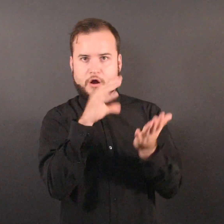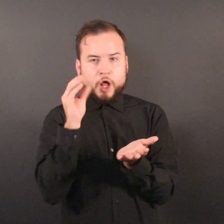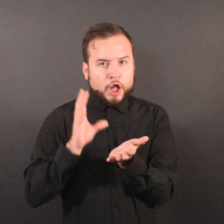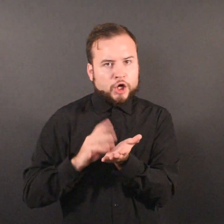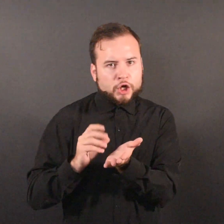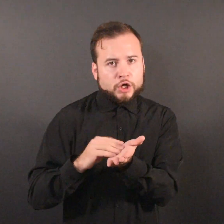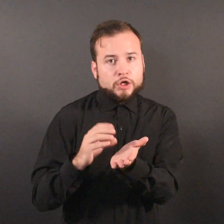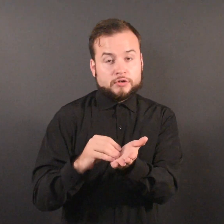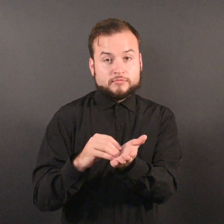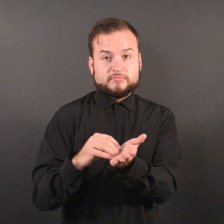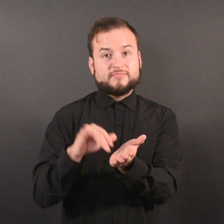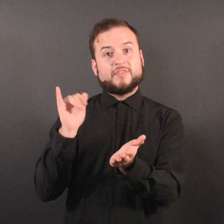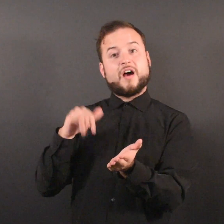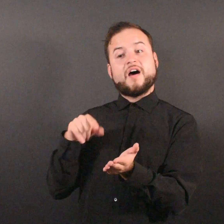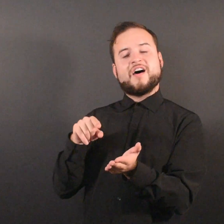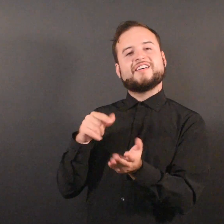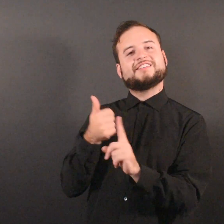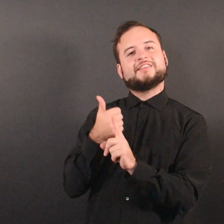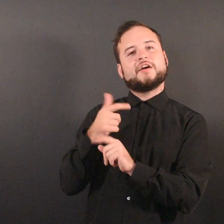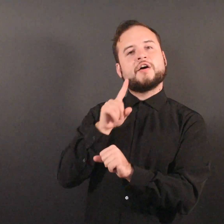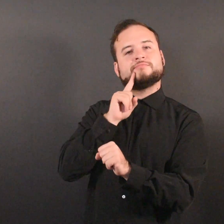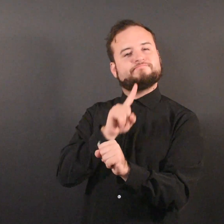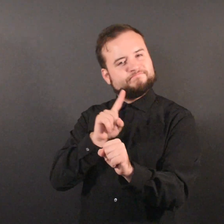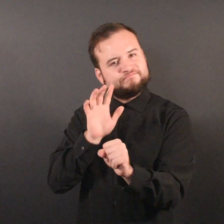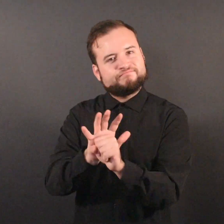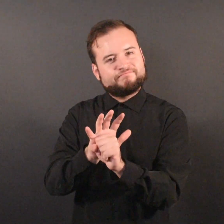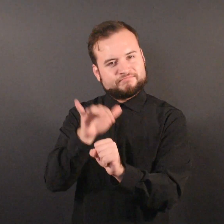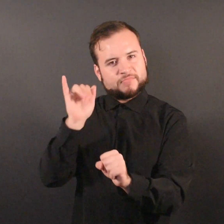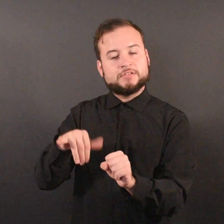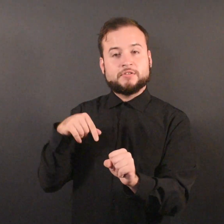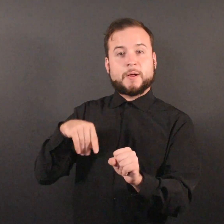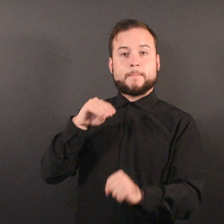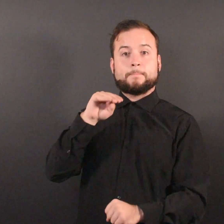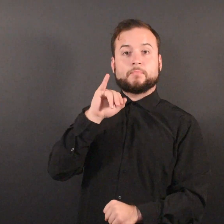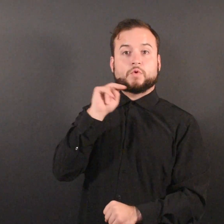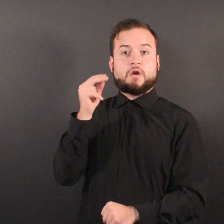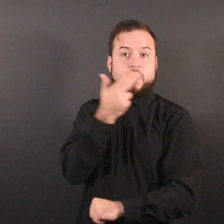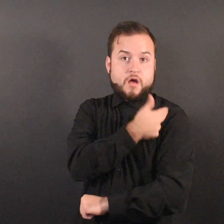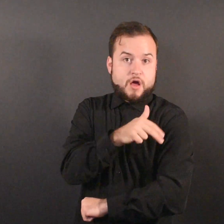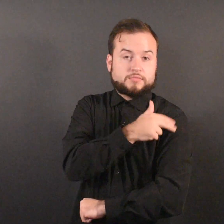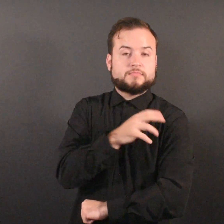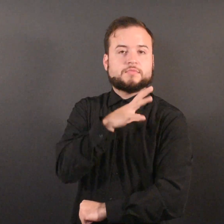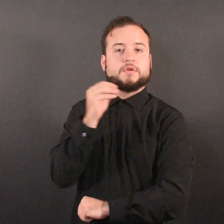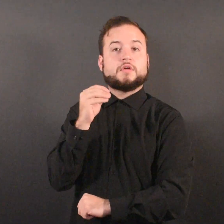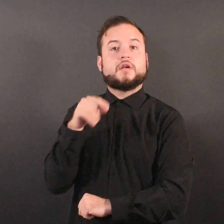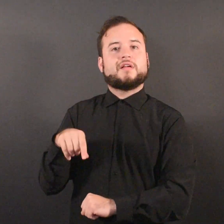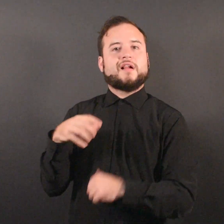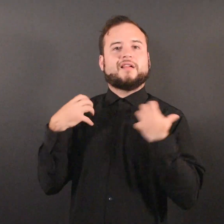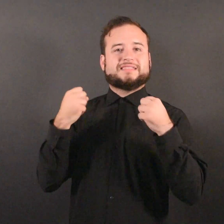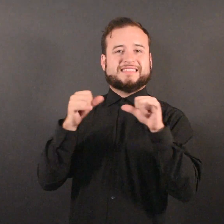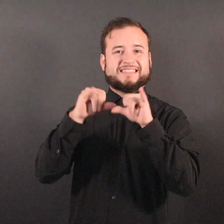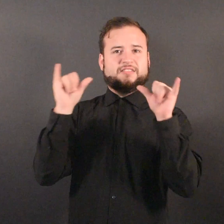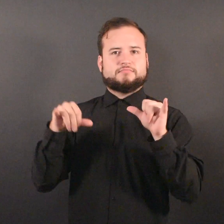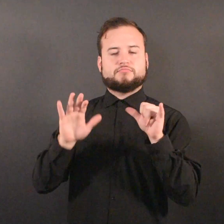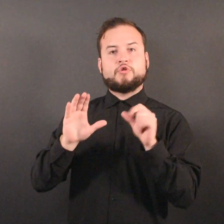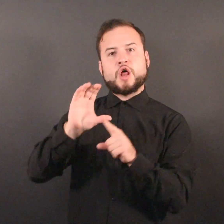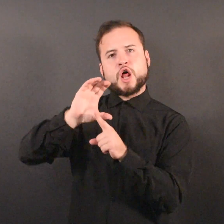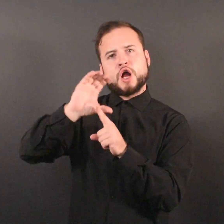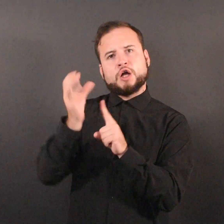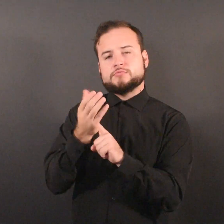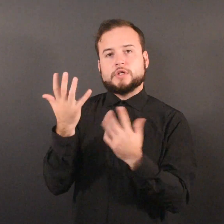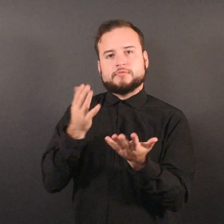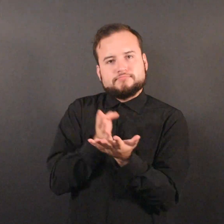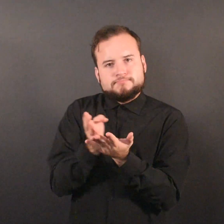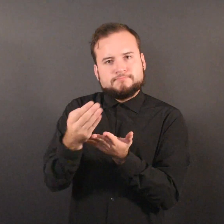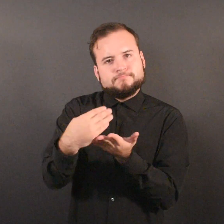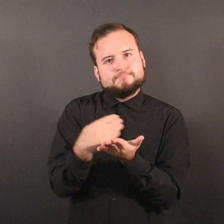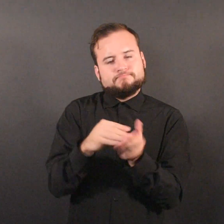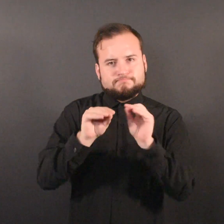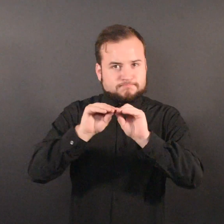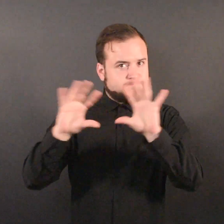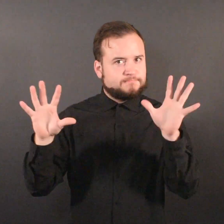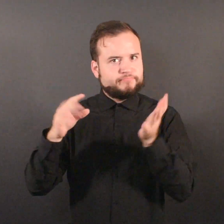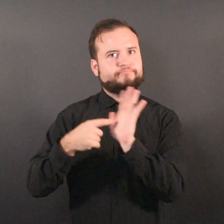health system culture of transparent reporting and commitment to providing high quality, safe care.”